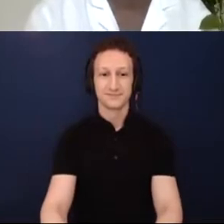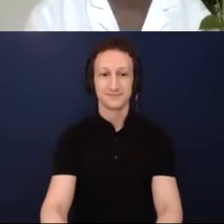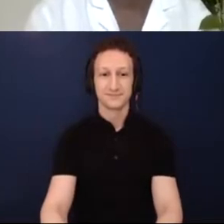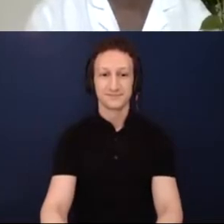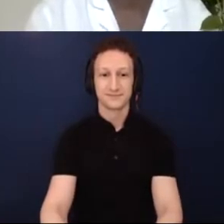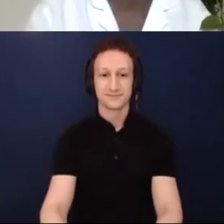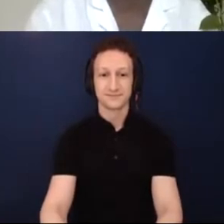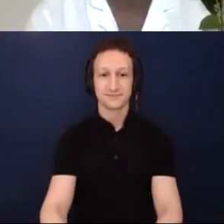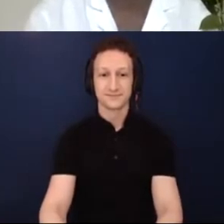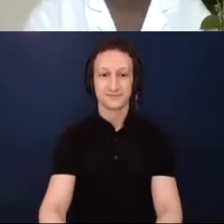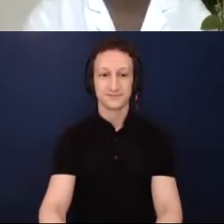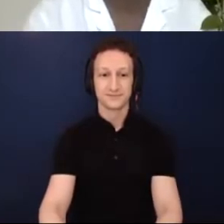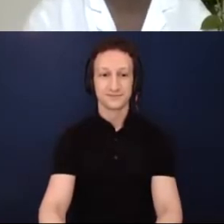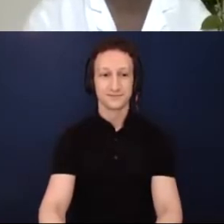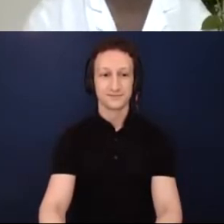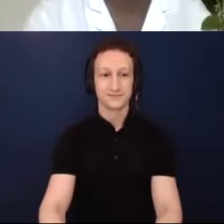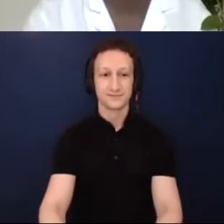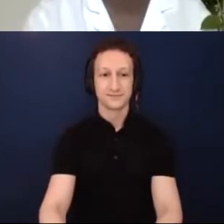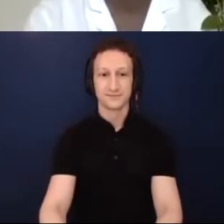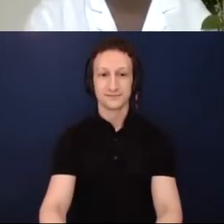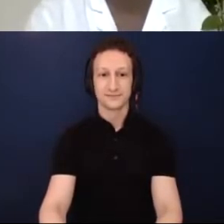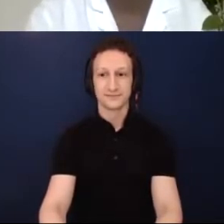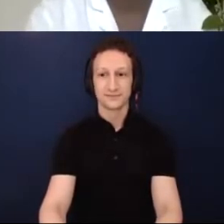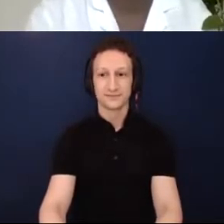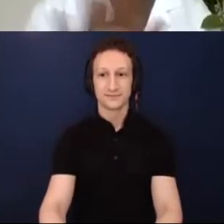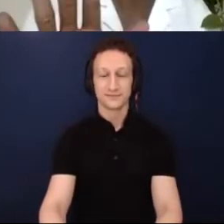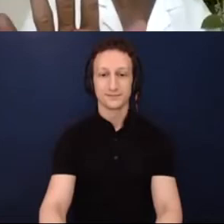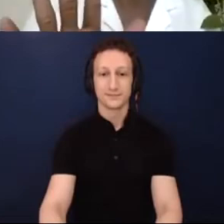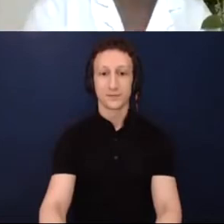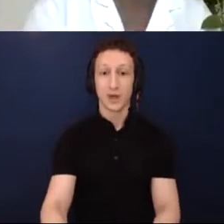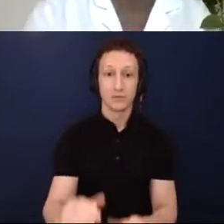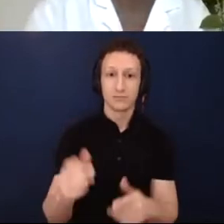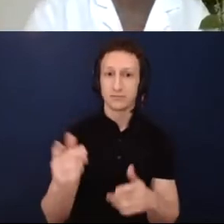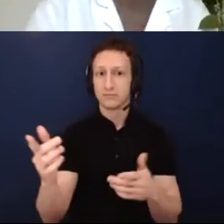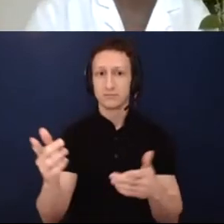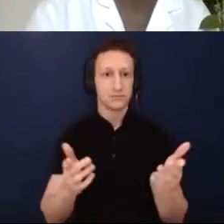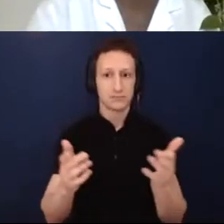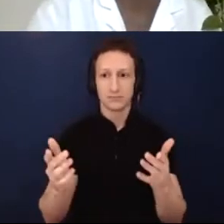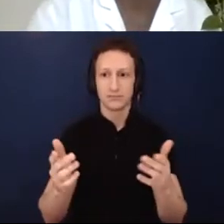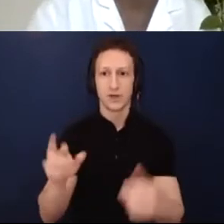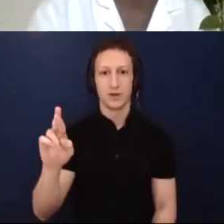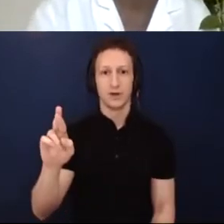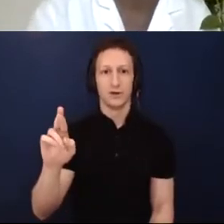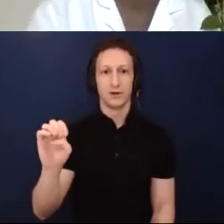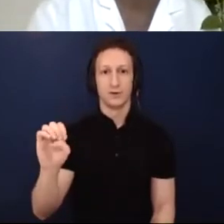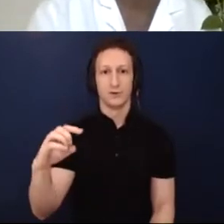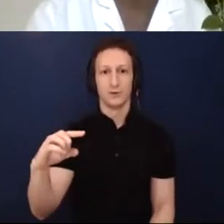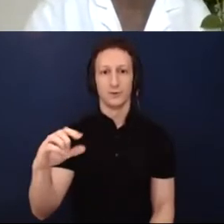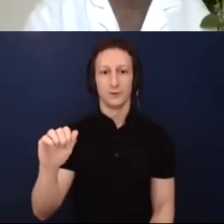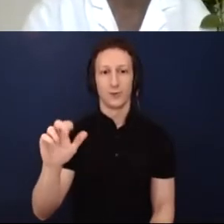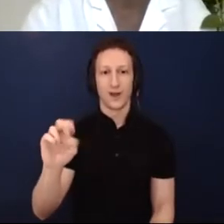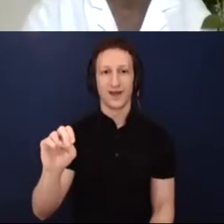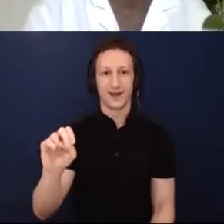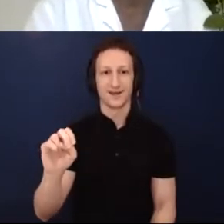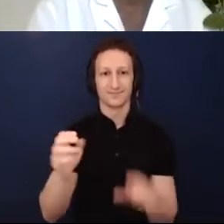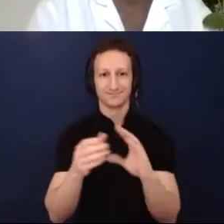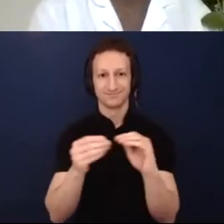I'll say something. Oh, Jerron do you wanna go? Okay. I think EDI statements are